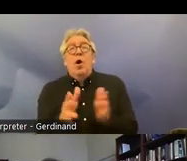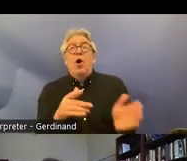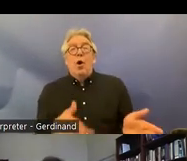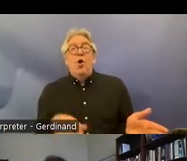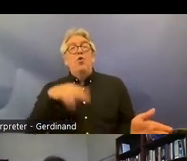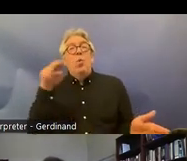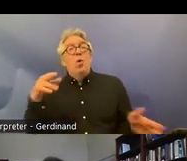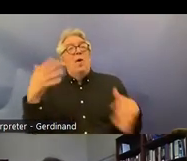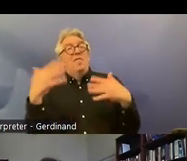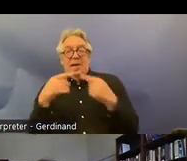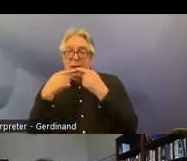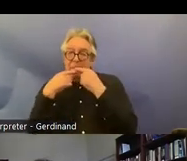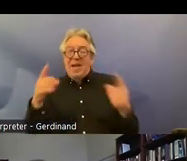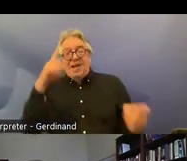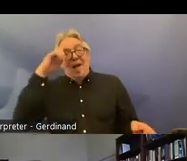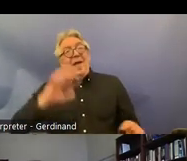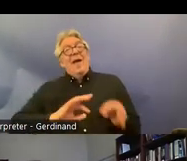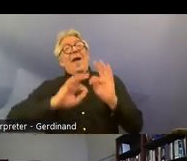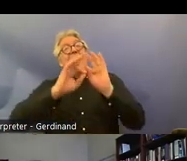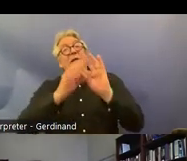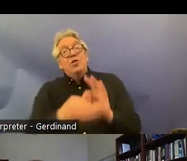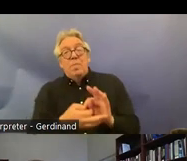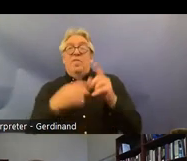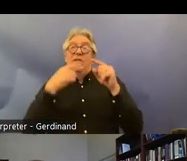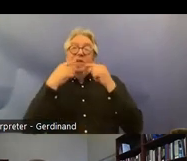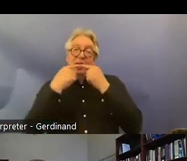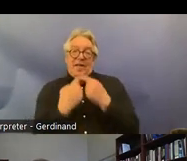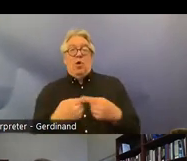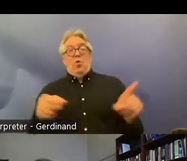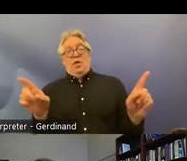has um submitted when we ratified the convention back in